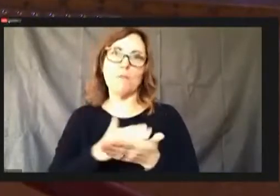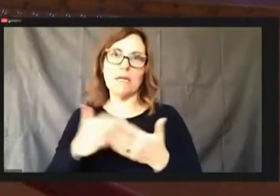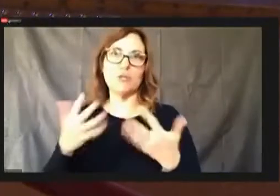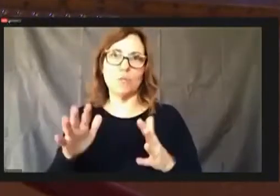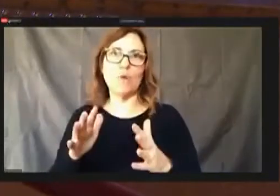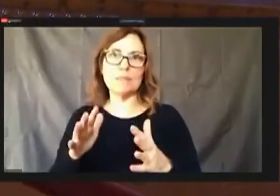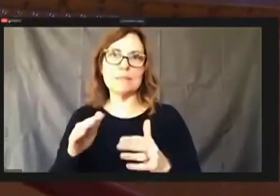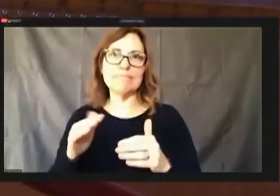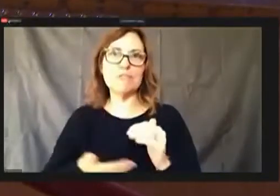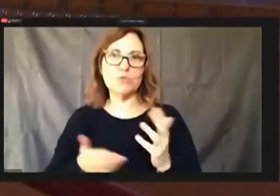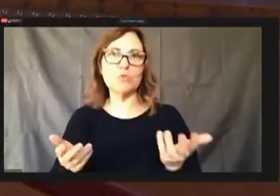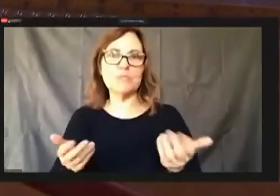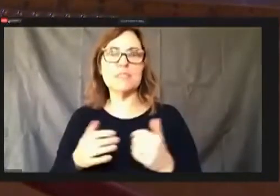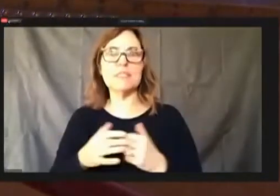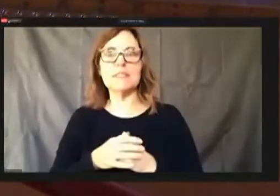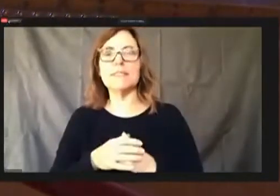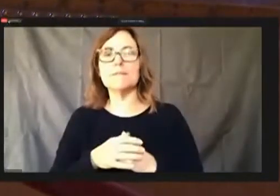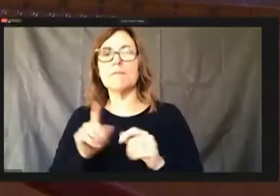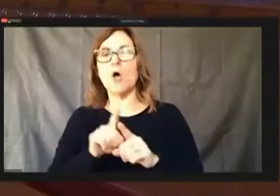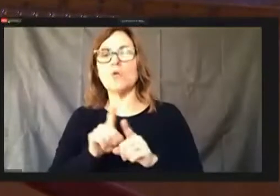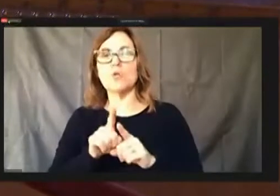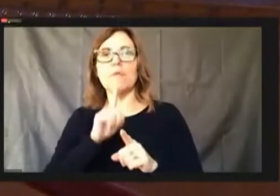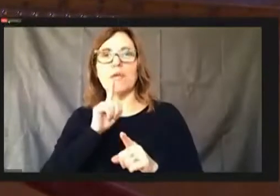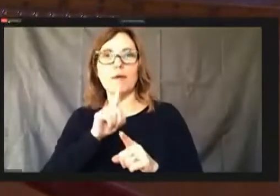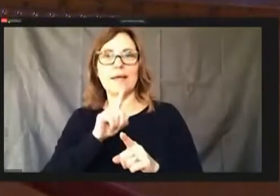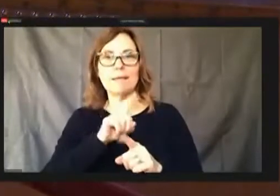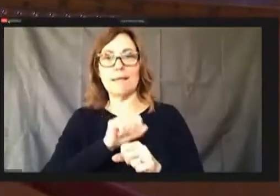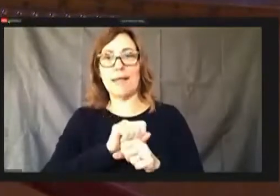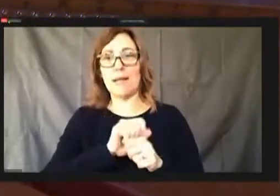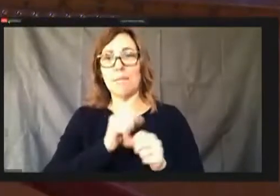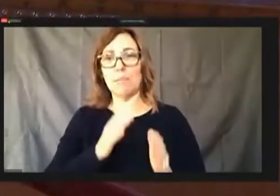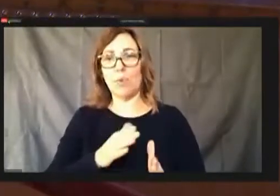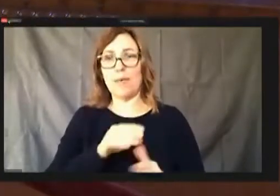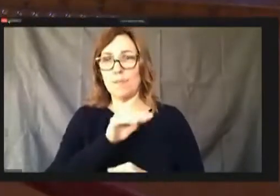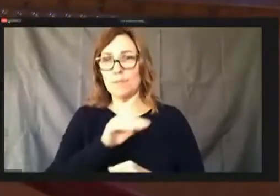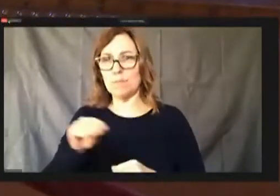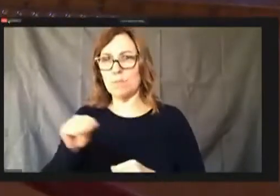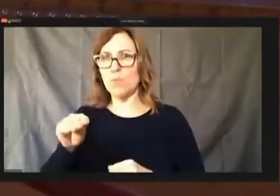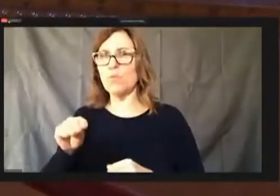And there's also an employee moved, they forgot to move there when they move the employee